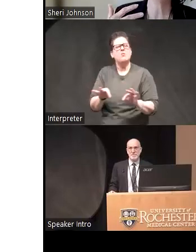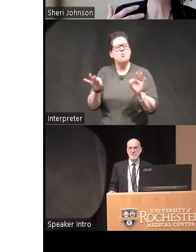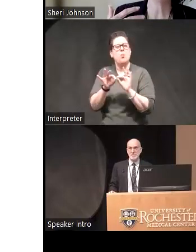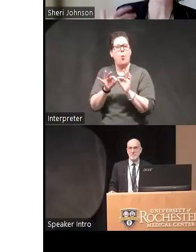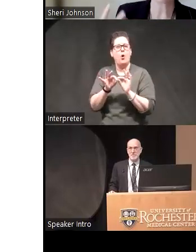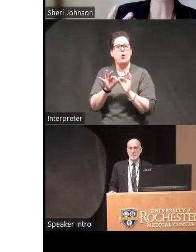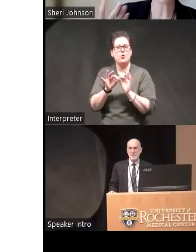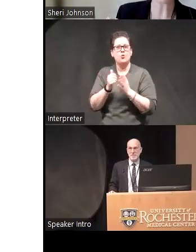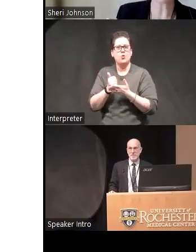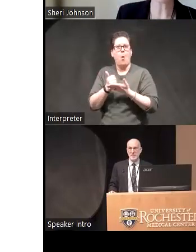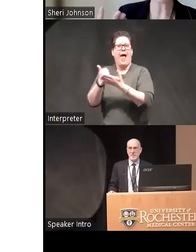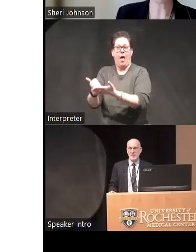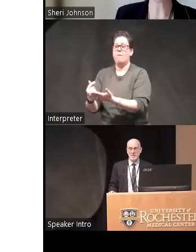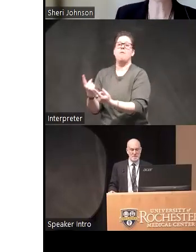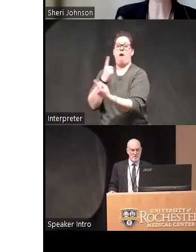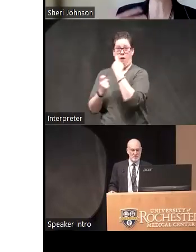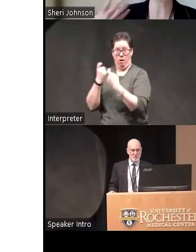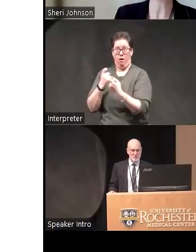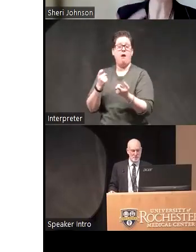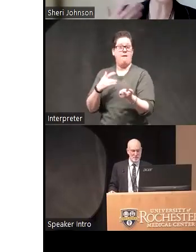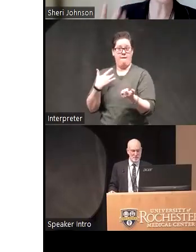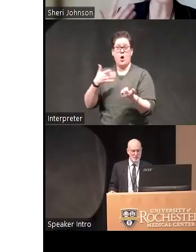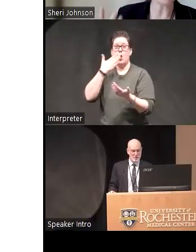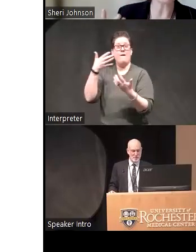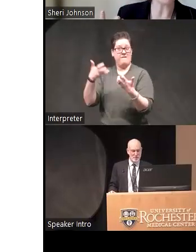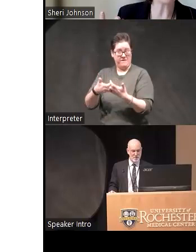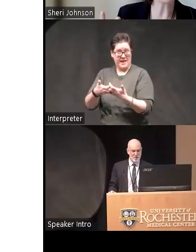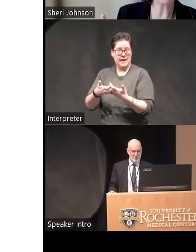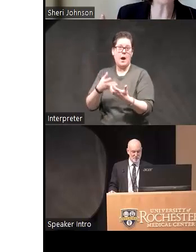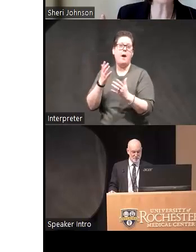really ask their questions and make sure this fits and maybe do some of the motivational part